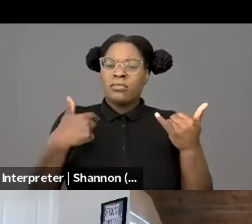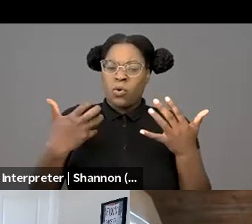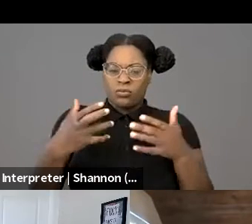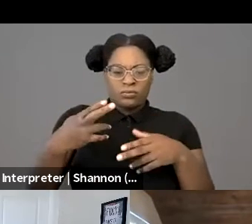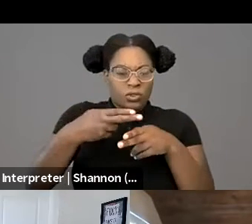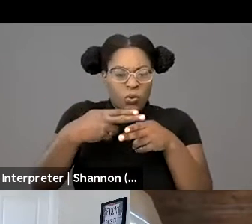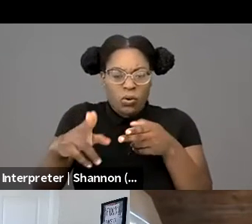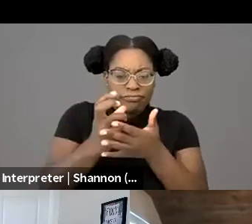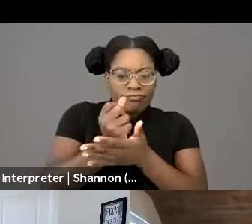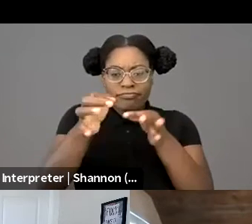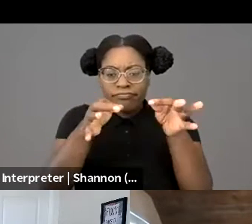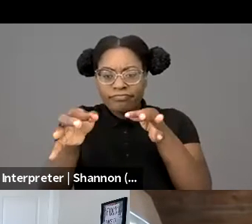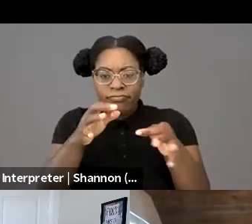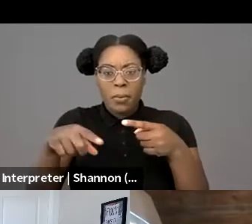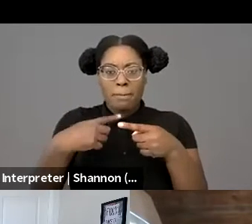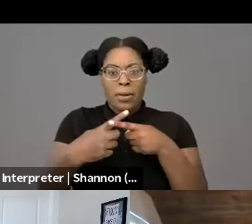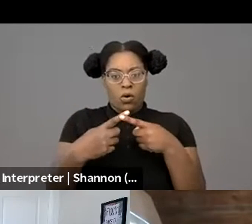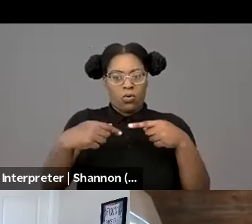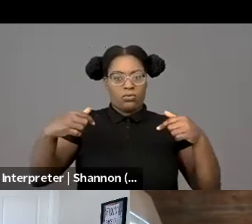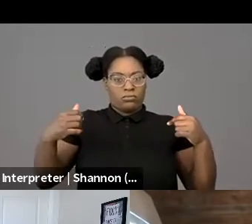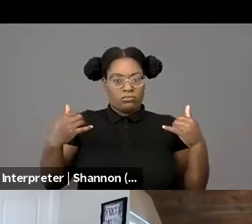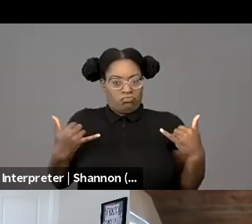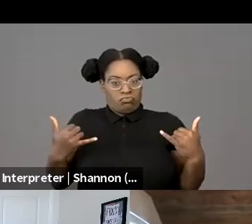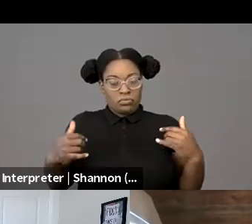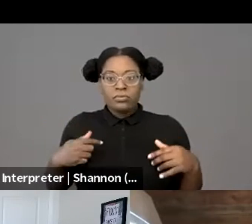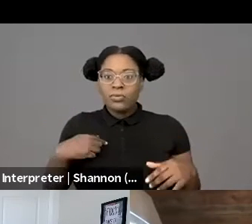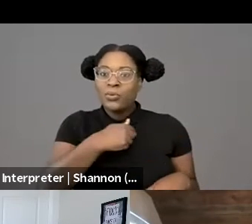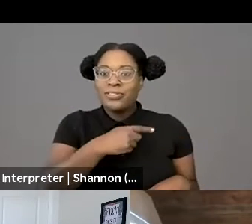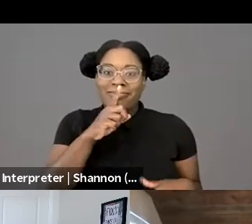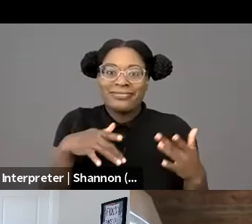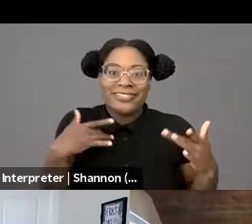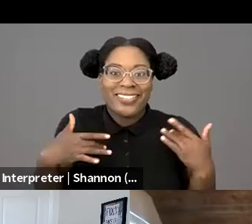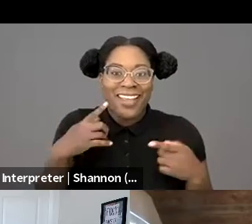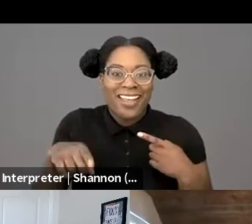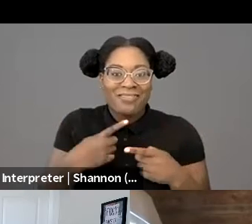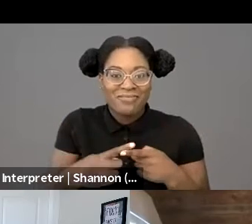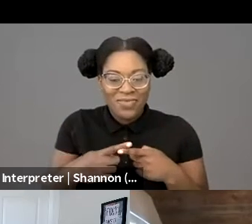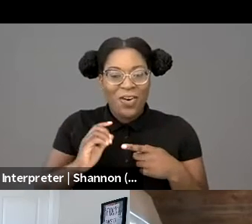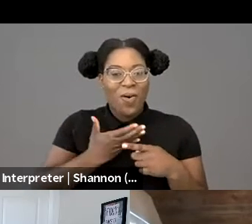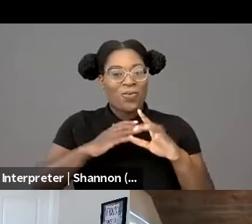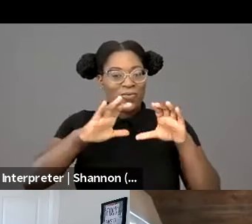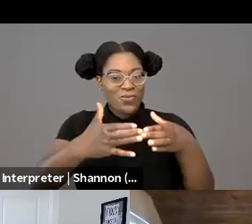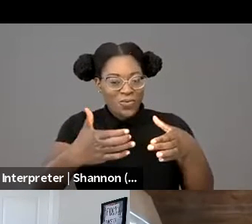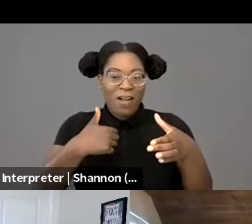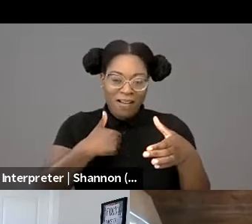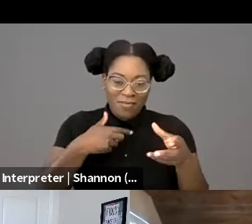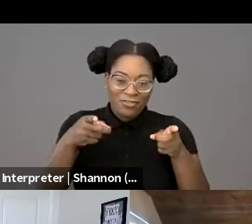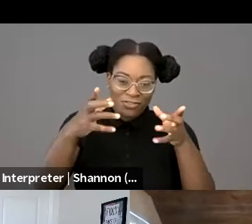we're really excited at the Initiative for a Representative First Amendment, where I'm the Director, to sort of host events that sort of push our thinking